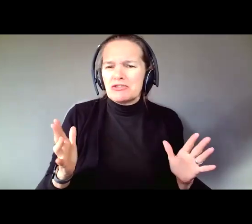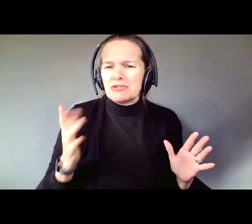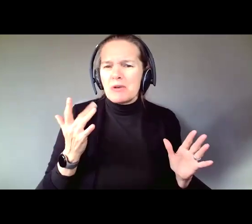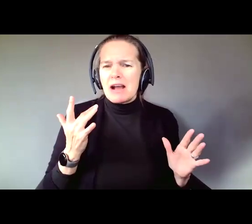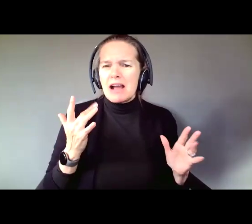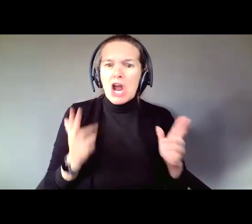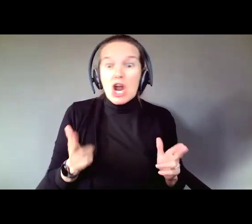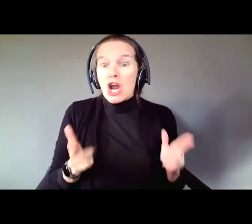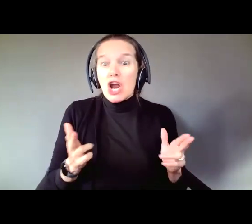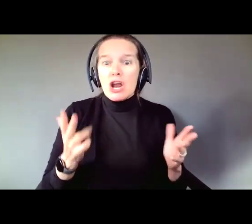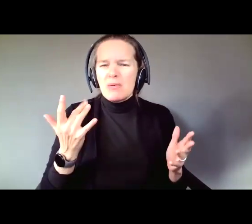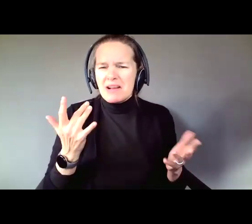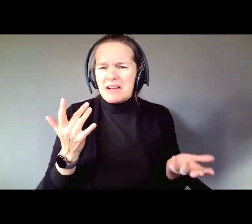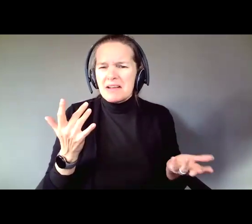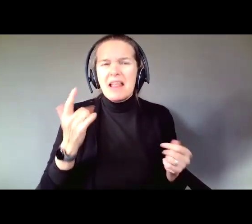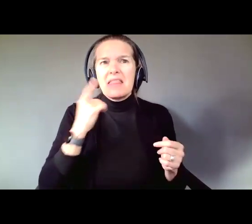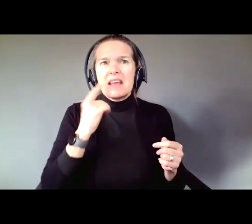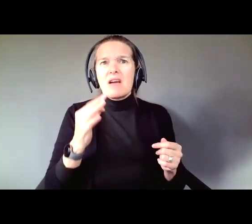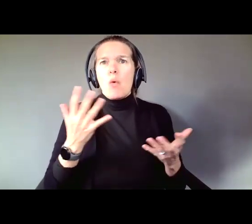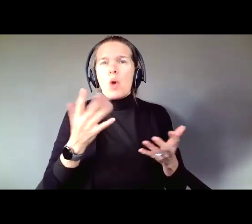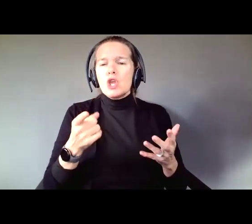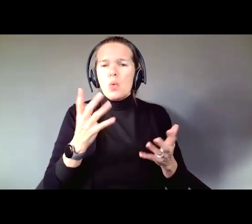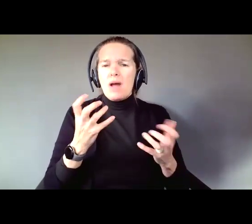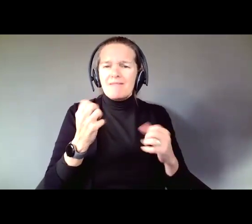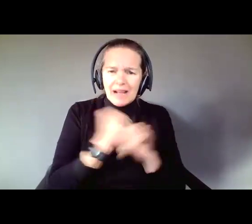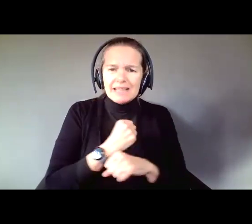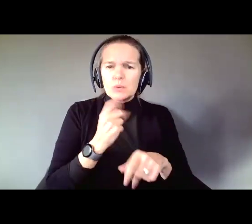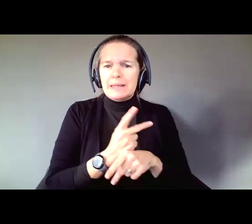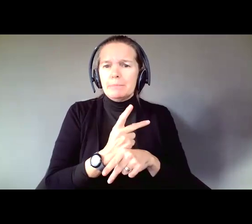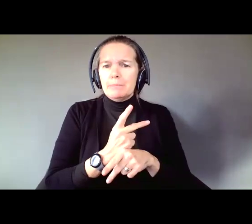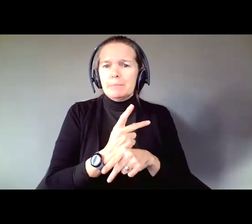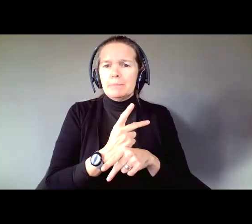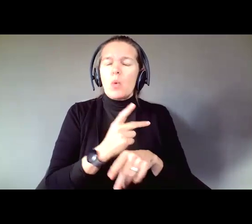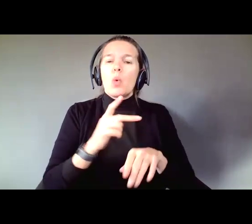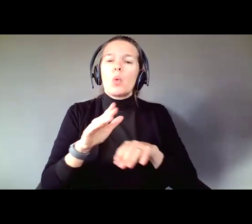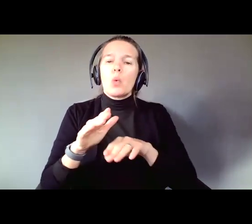to you that you would fight to keep. Aren't they worth slowing down a second to see if the